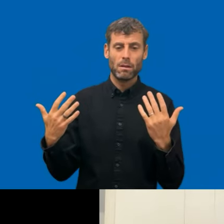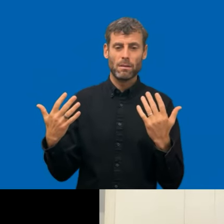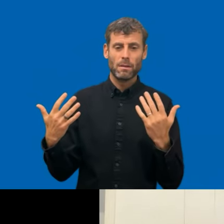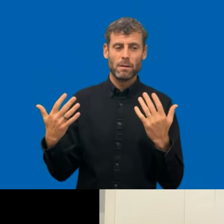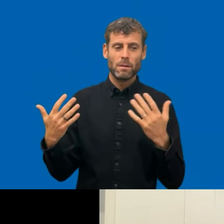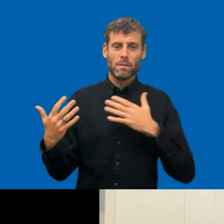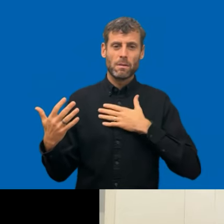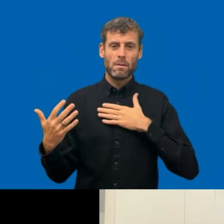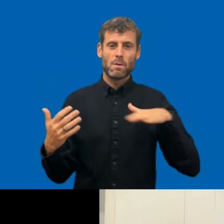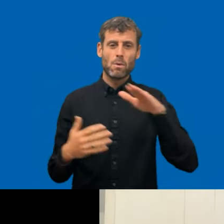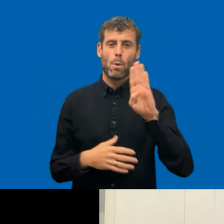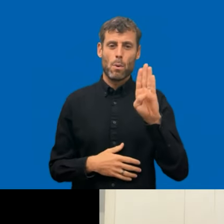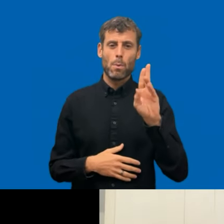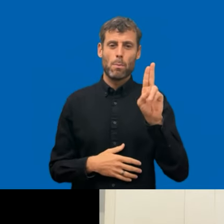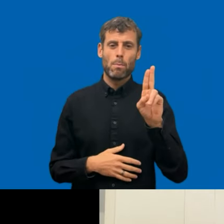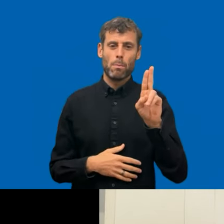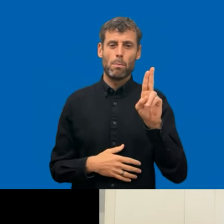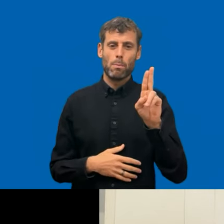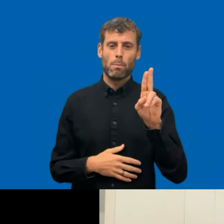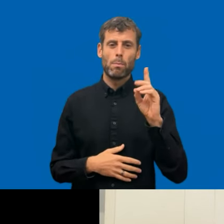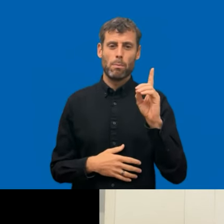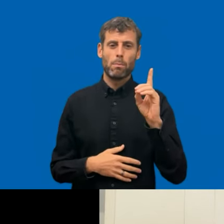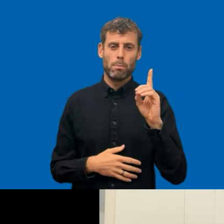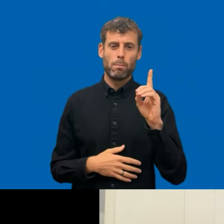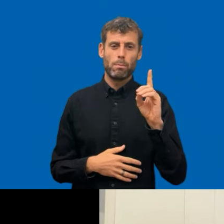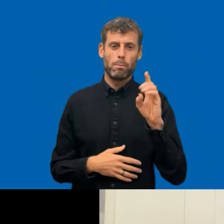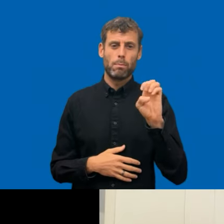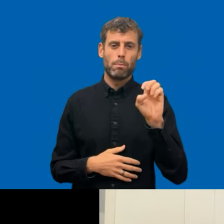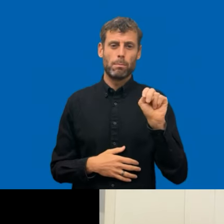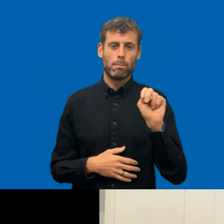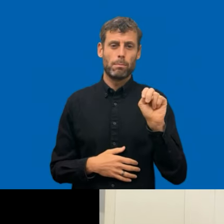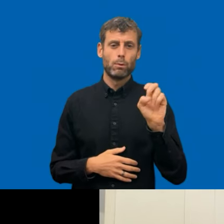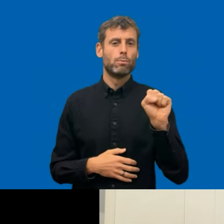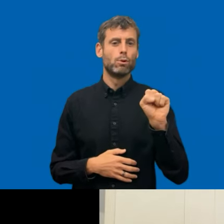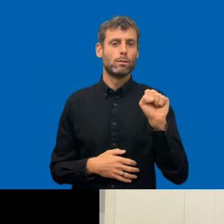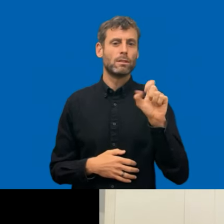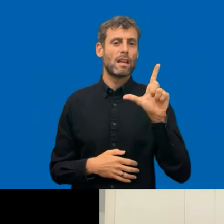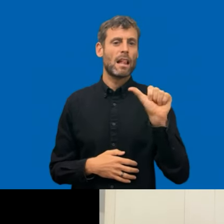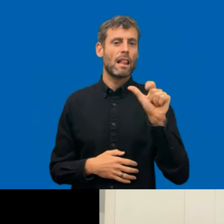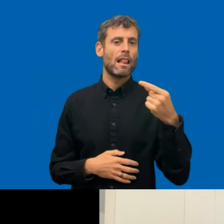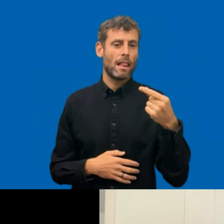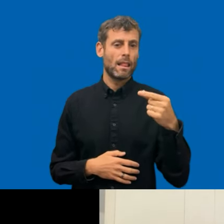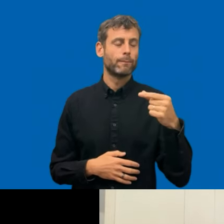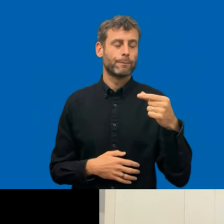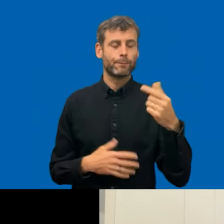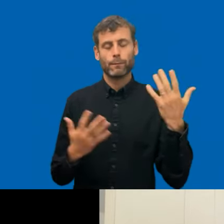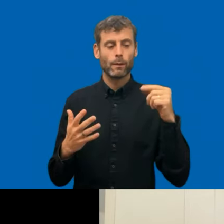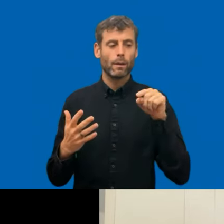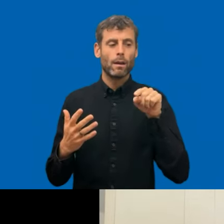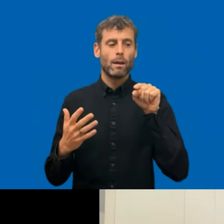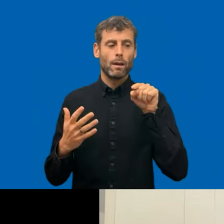Yes. We have 15 and the federal area to join this agreement. Yeah.